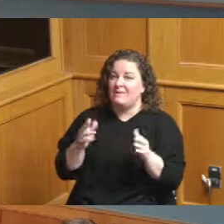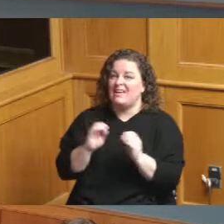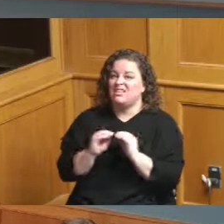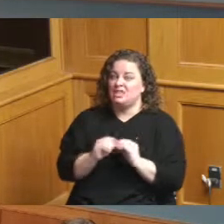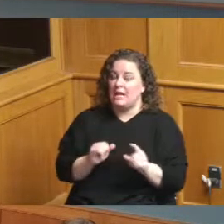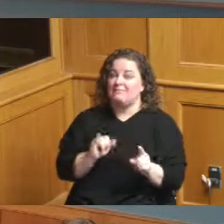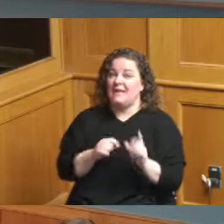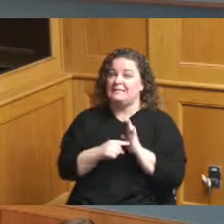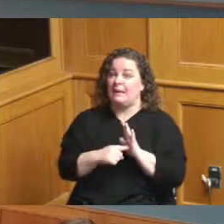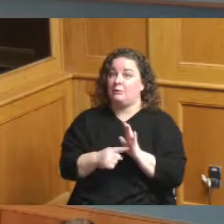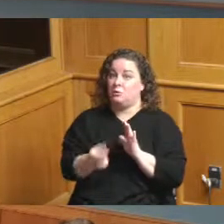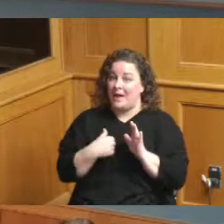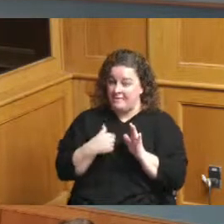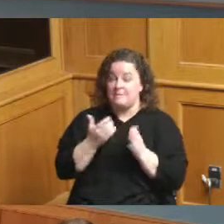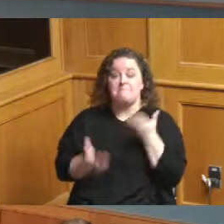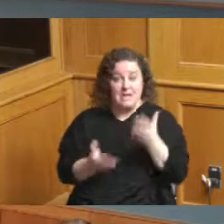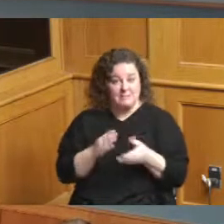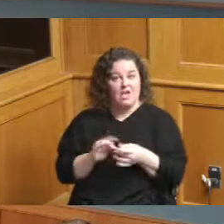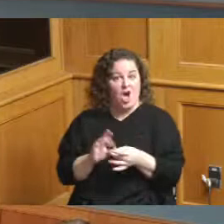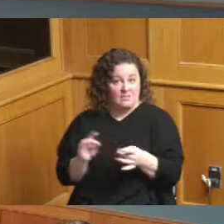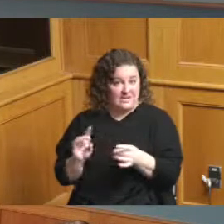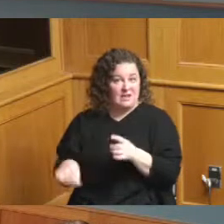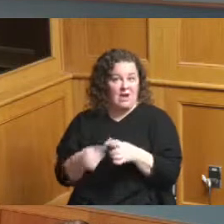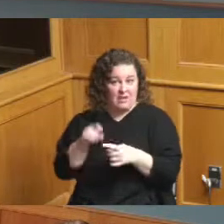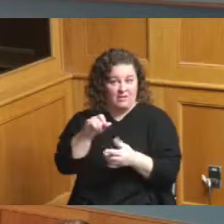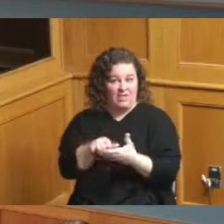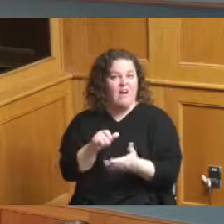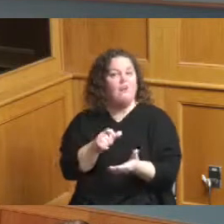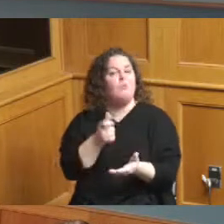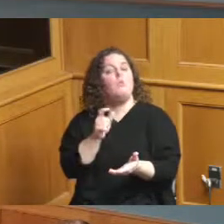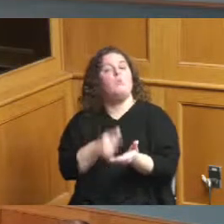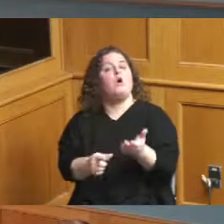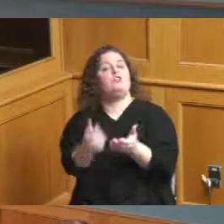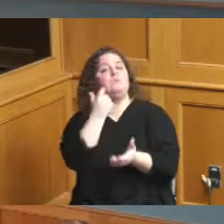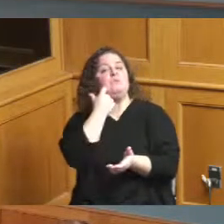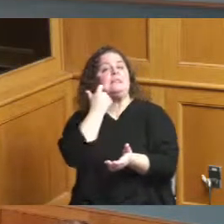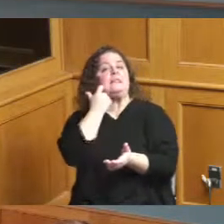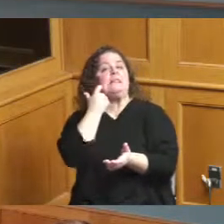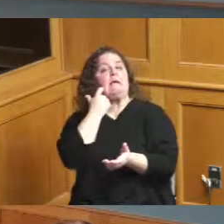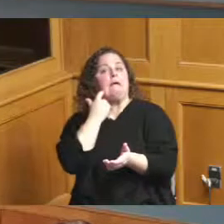you can make some comments about that what you have already seen yeah okay that would be great